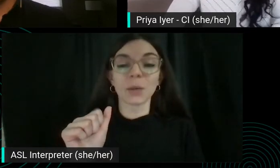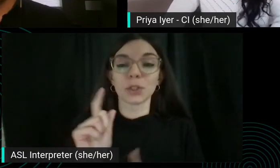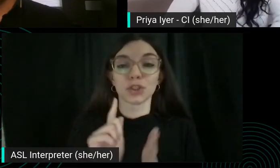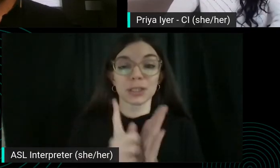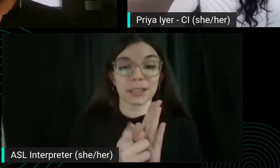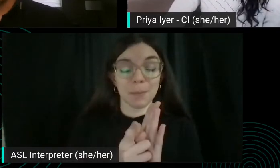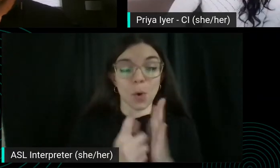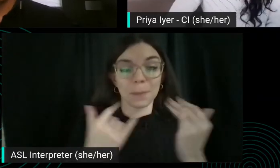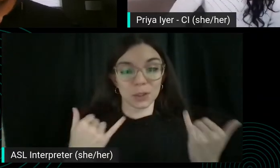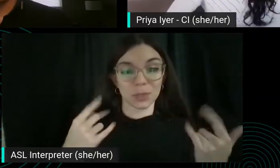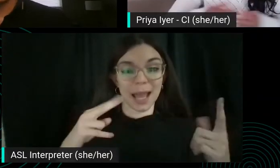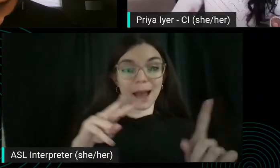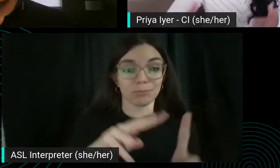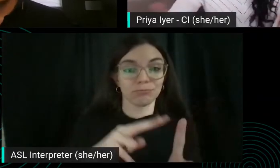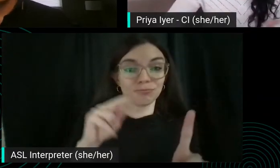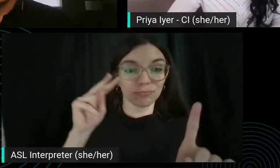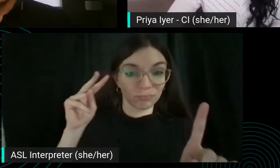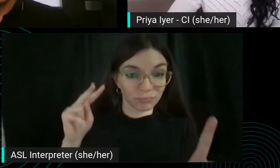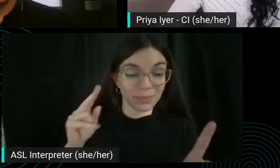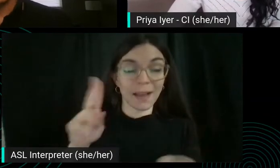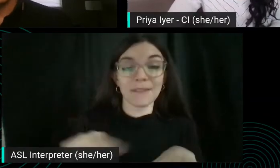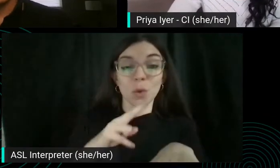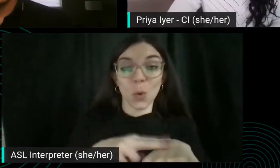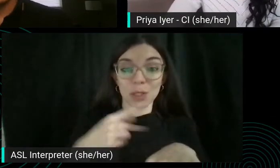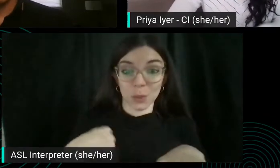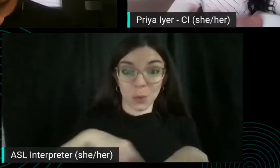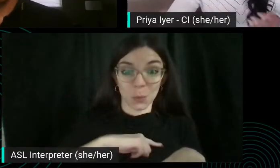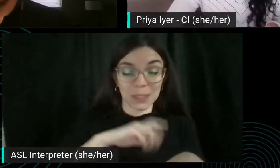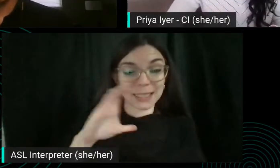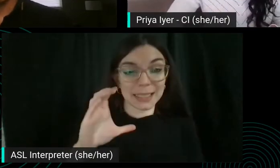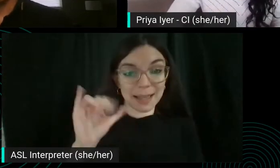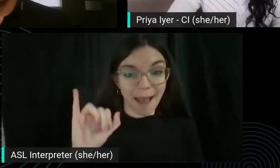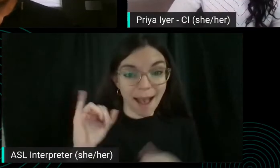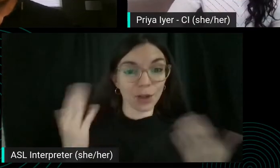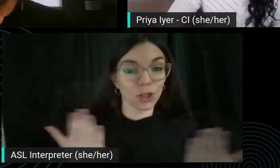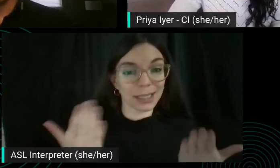Of course, we see, I are here to help clients as they want to embark